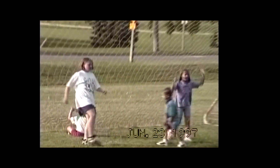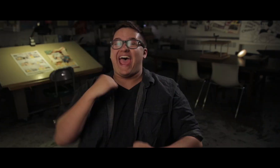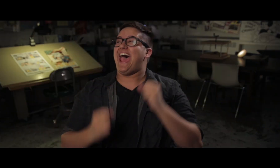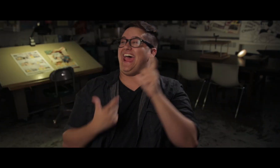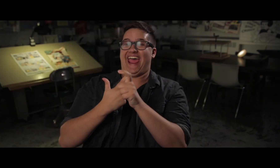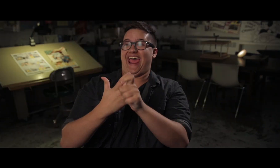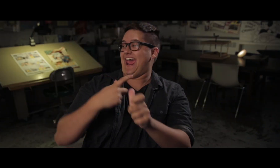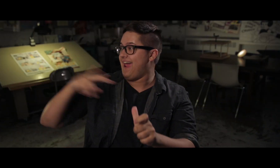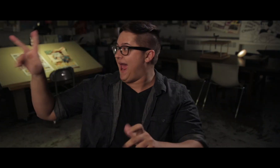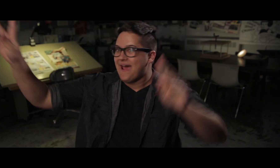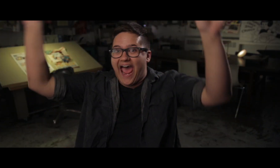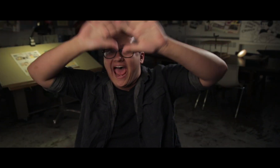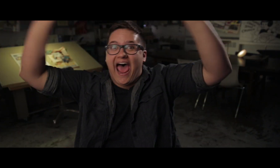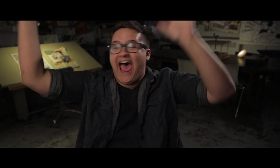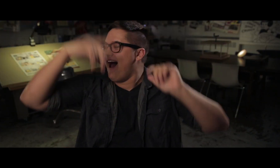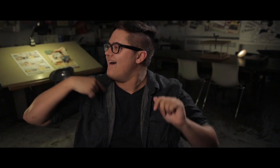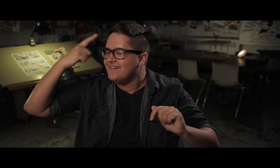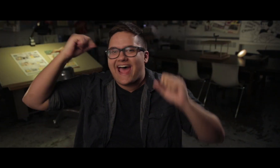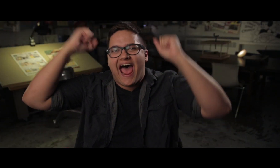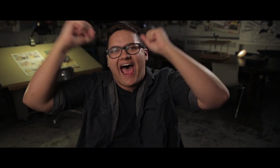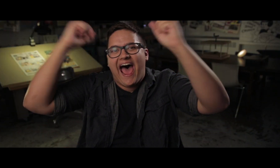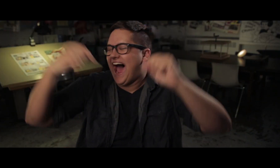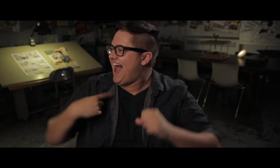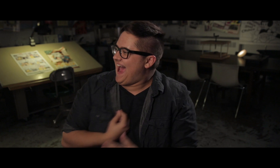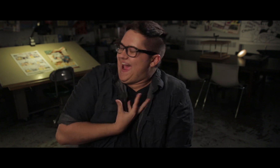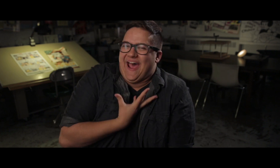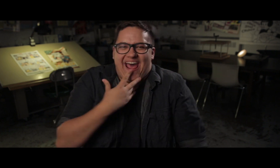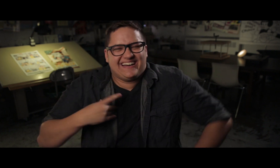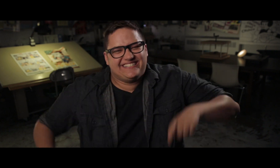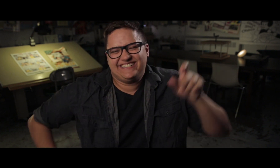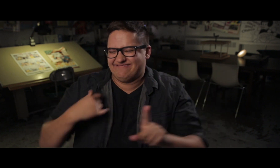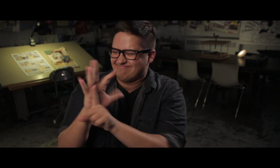I was running down the field, I looked over and saw people waving… I thought they were cheering me on. I was feeling good!